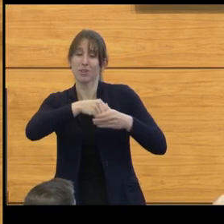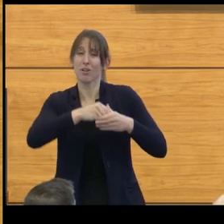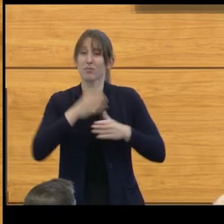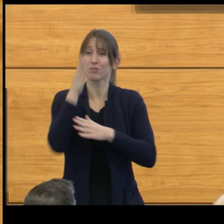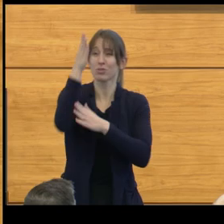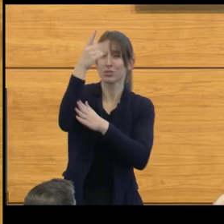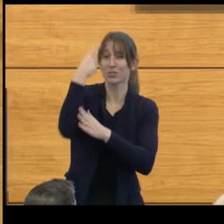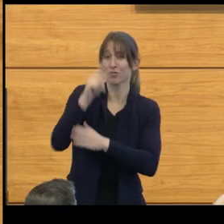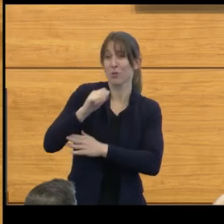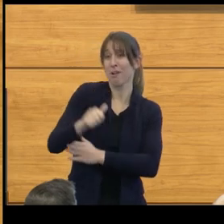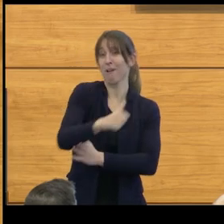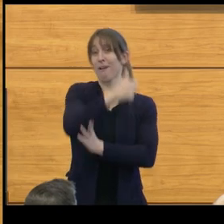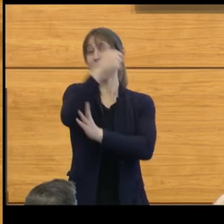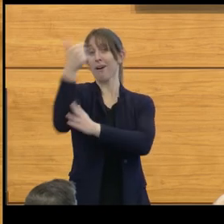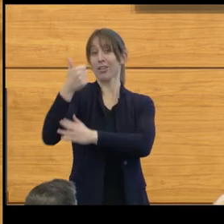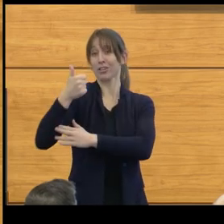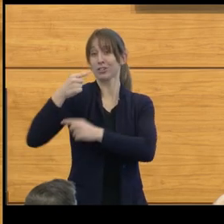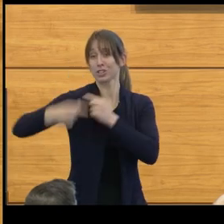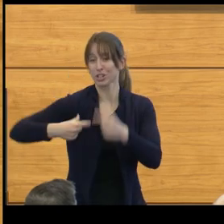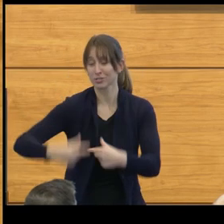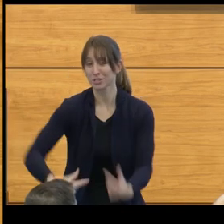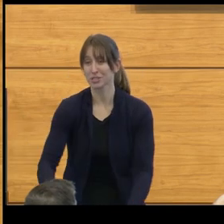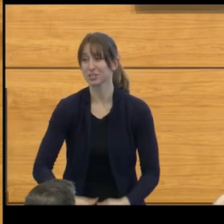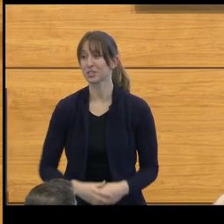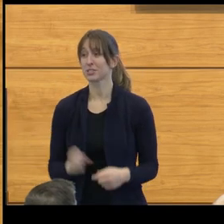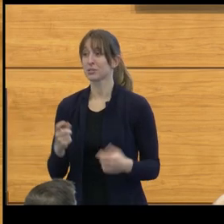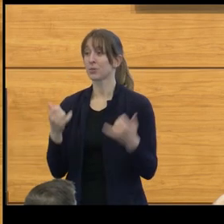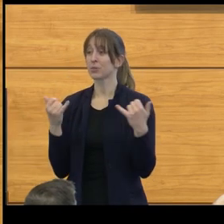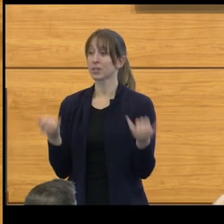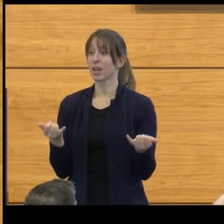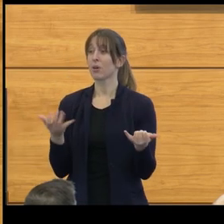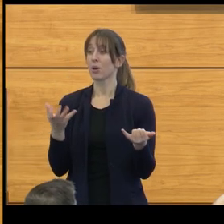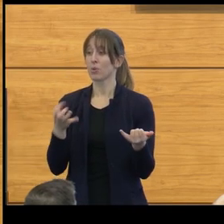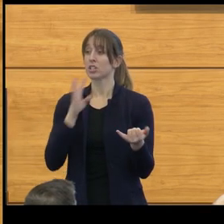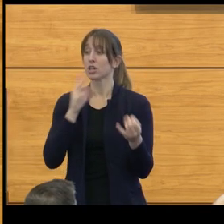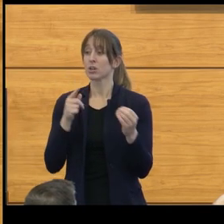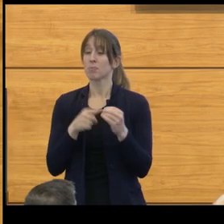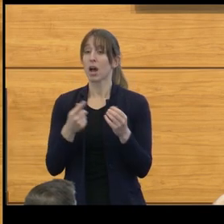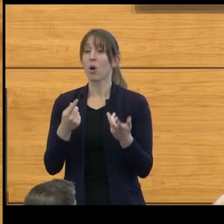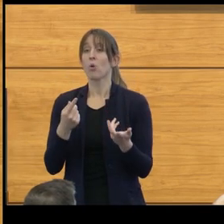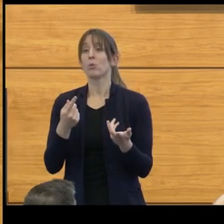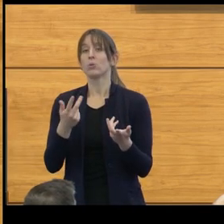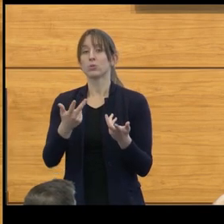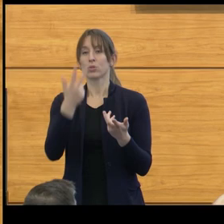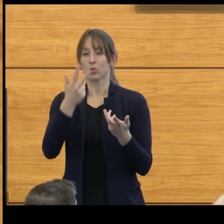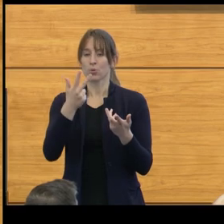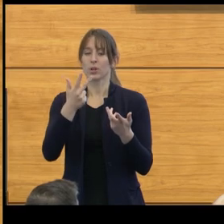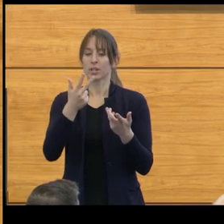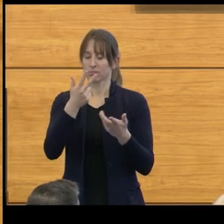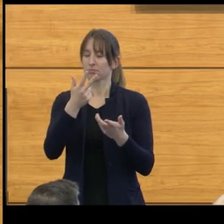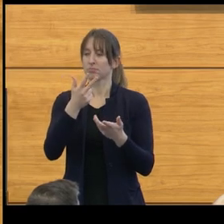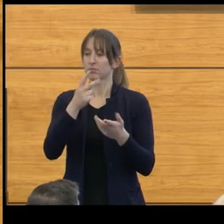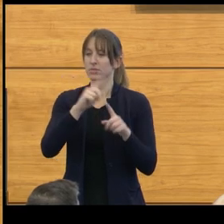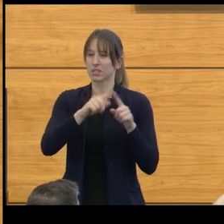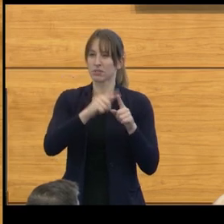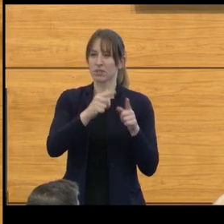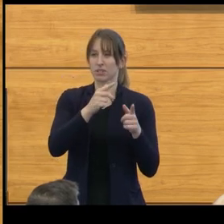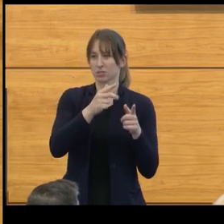So I'm gonna talk about three areas, very diverse, in whom I've got a reasonable history of research.